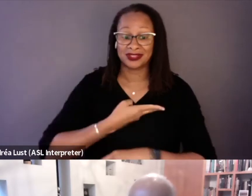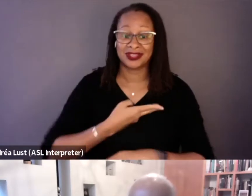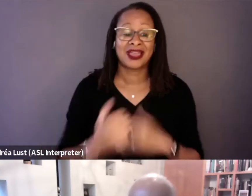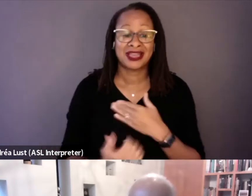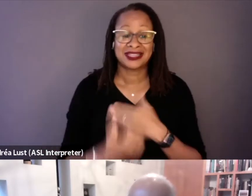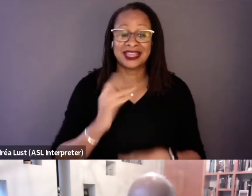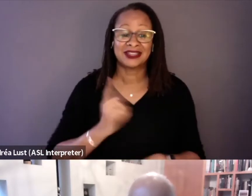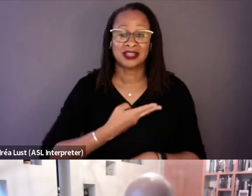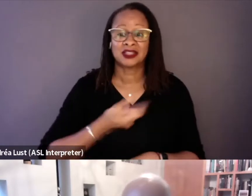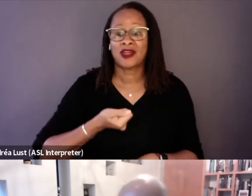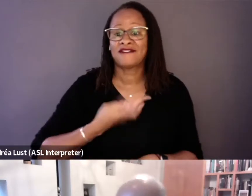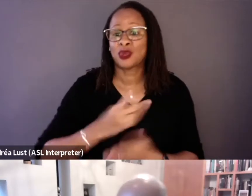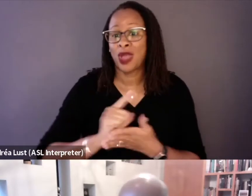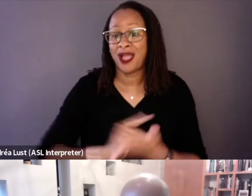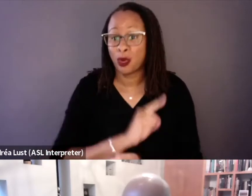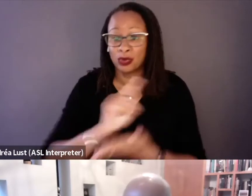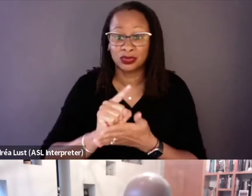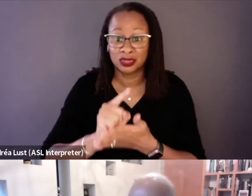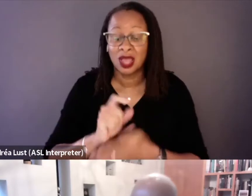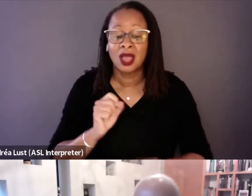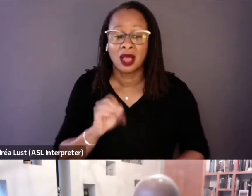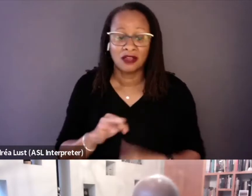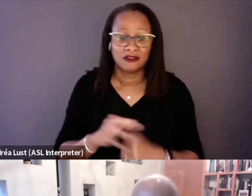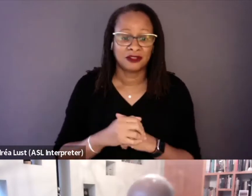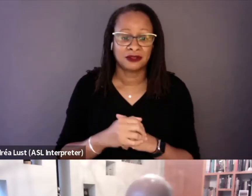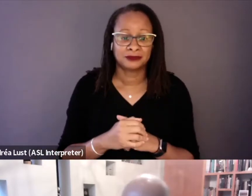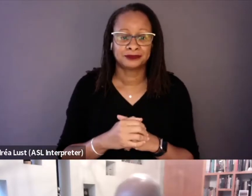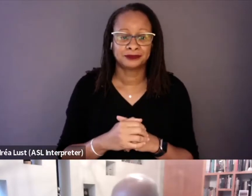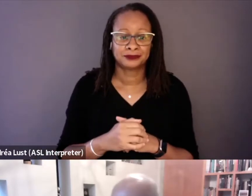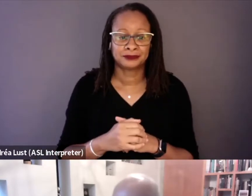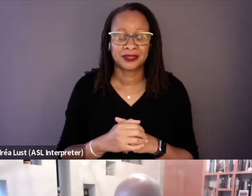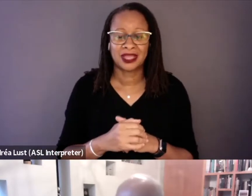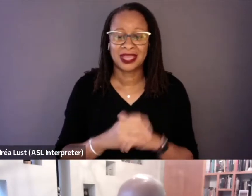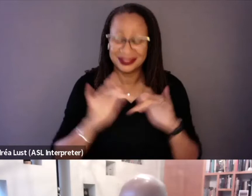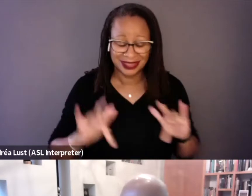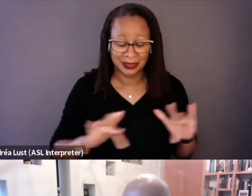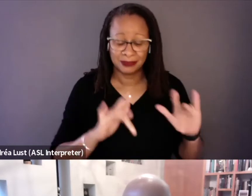a few hours of tape, and it was really a jumble,